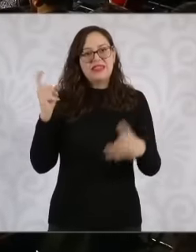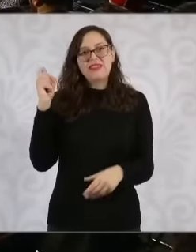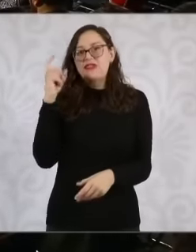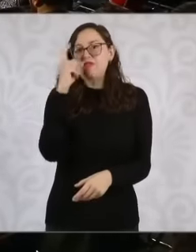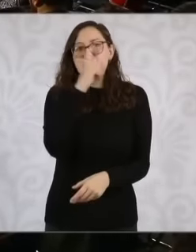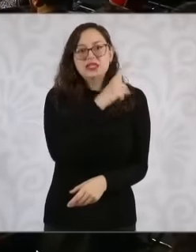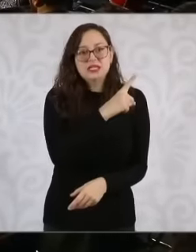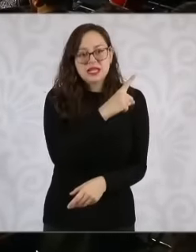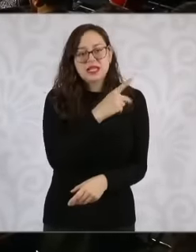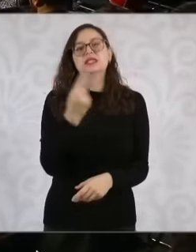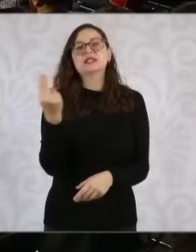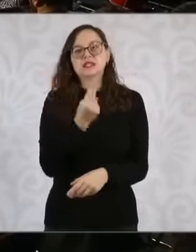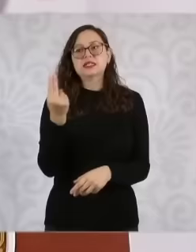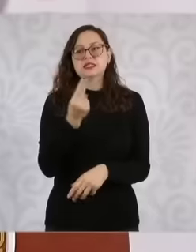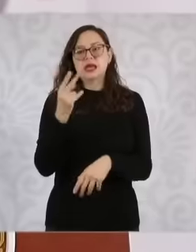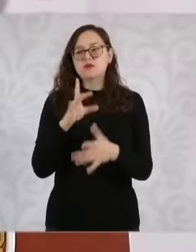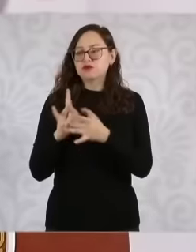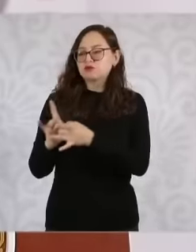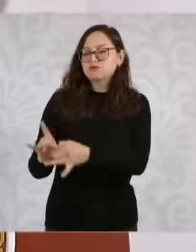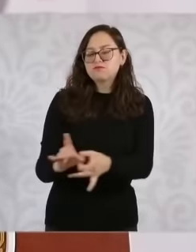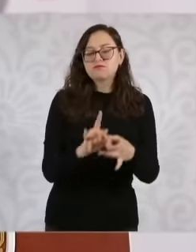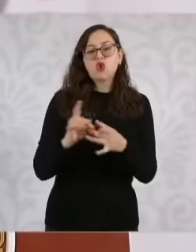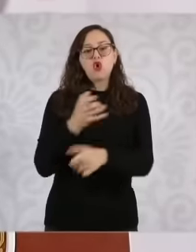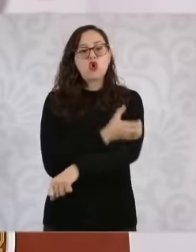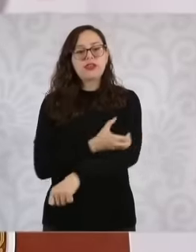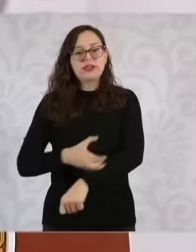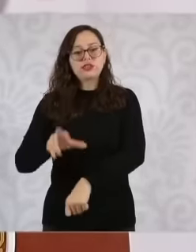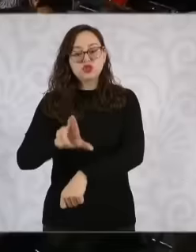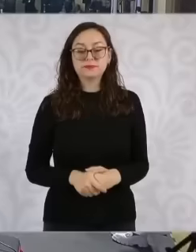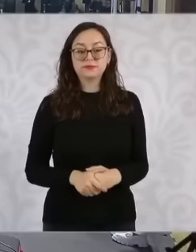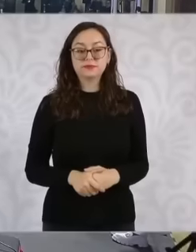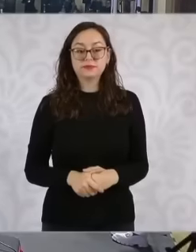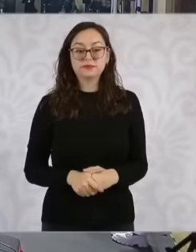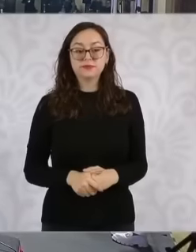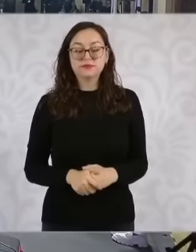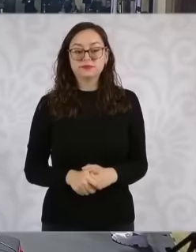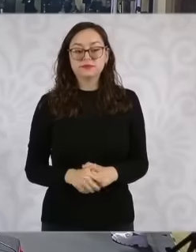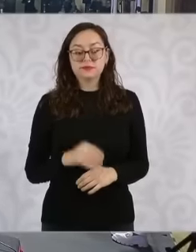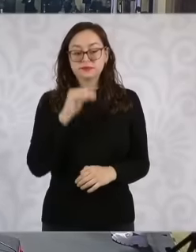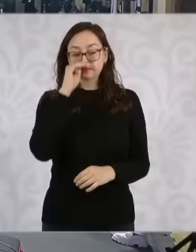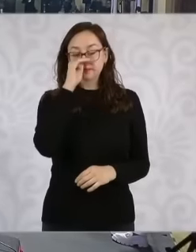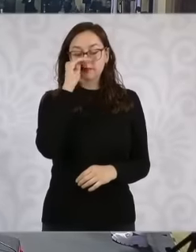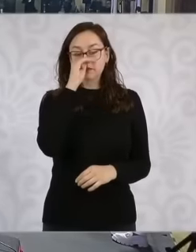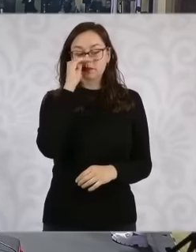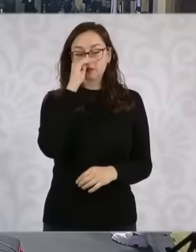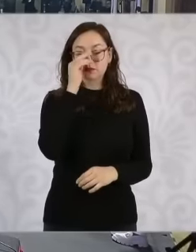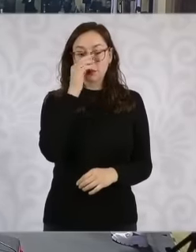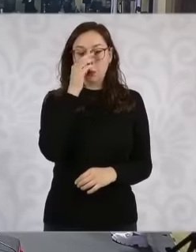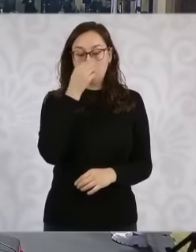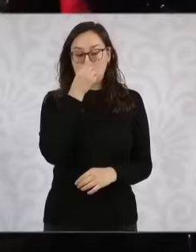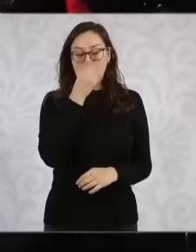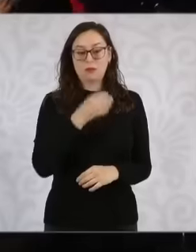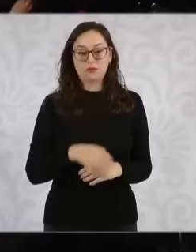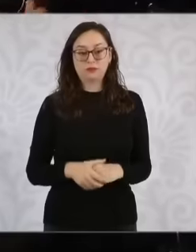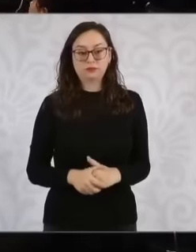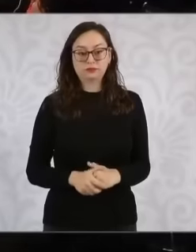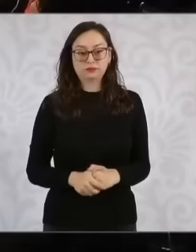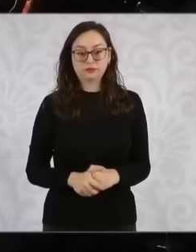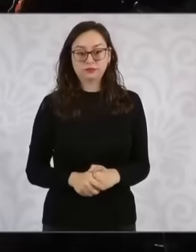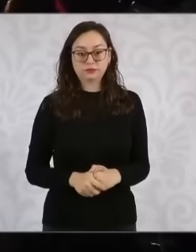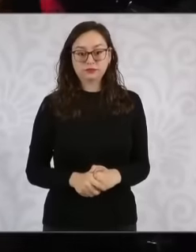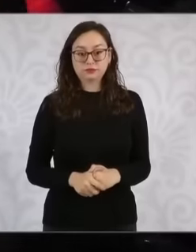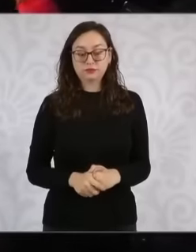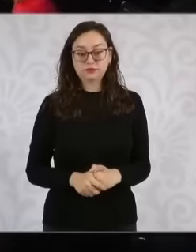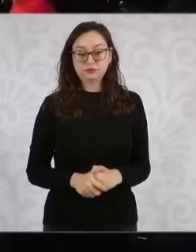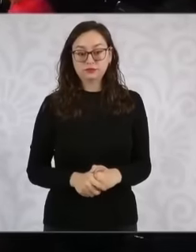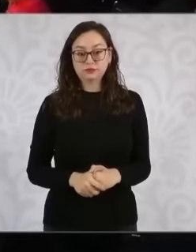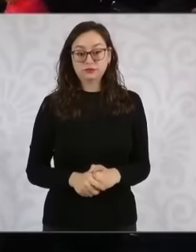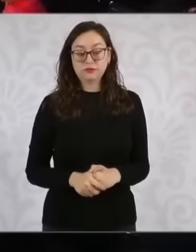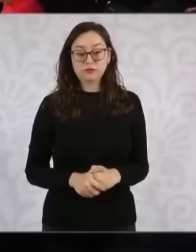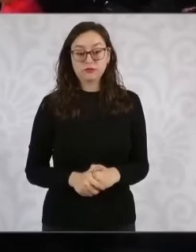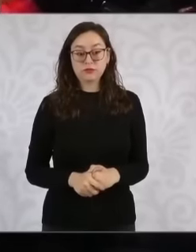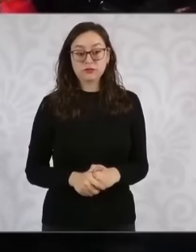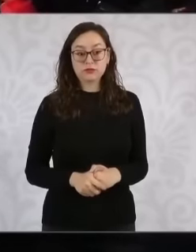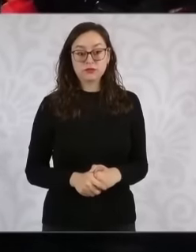in the arrests of criminals. Who else, see here Carlos Let's see here ahead. and then